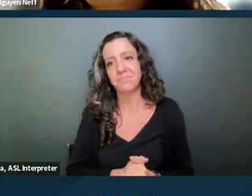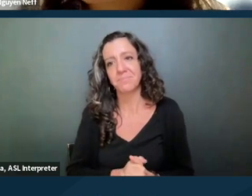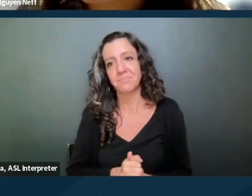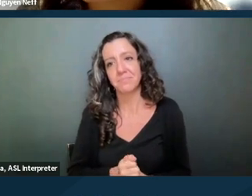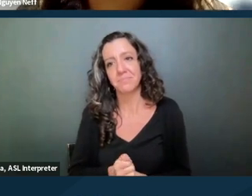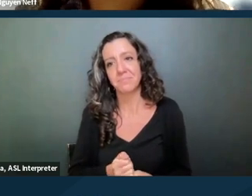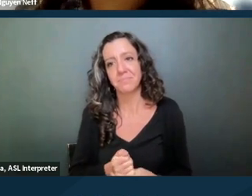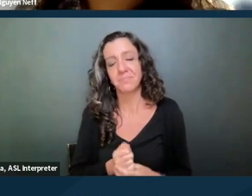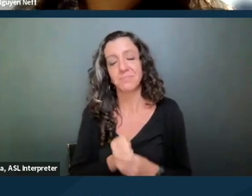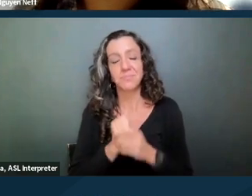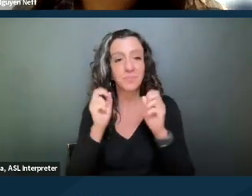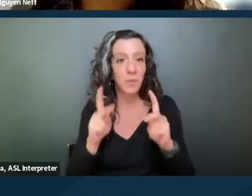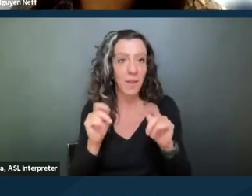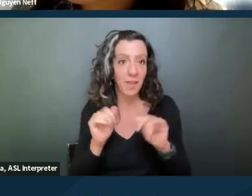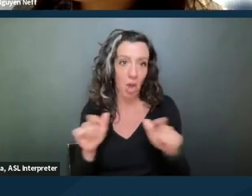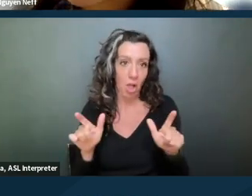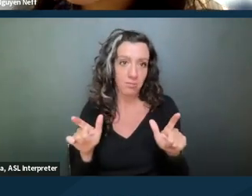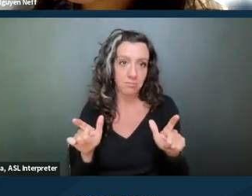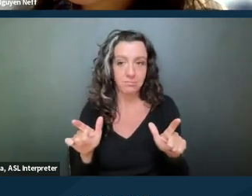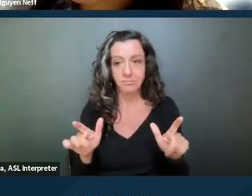Okay, y'all, thank you so much.